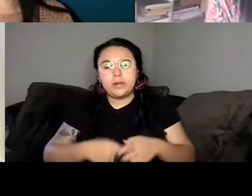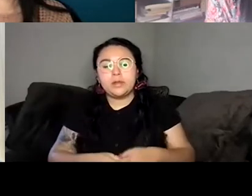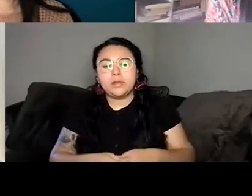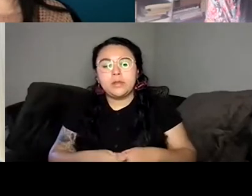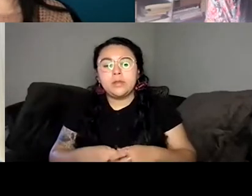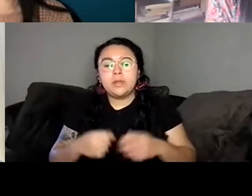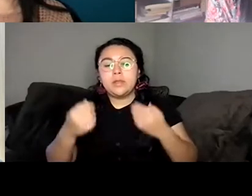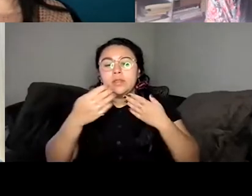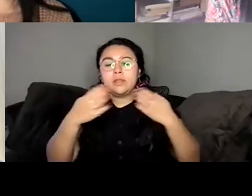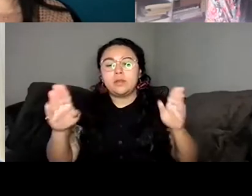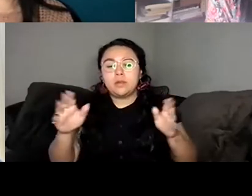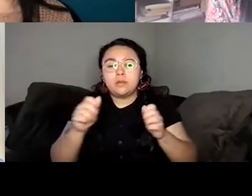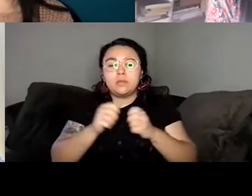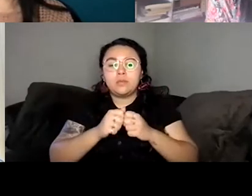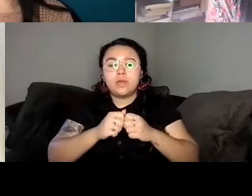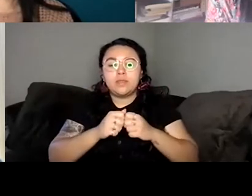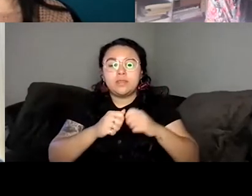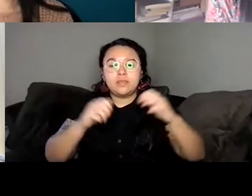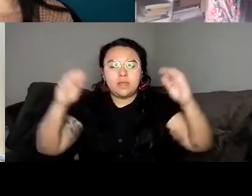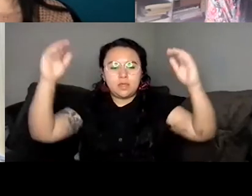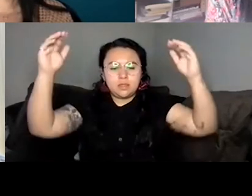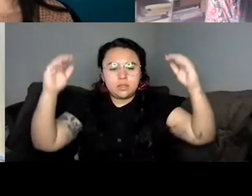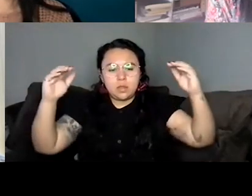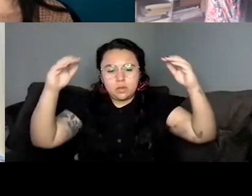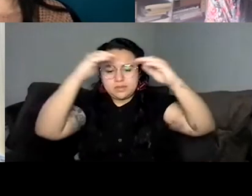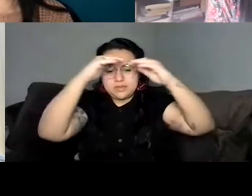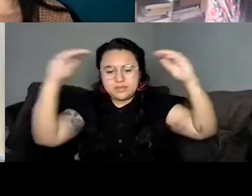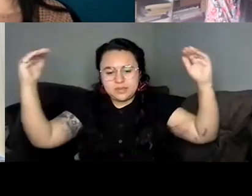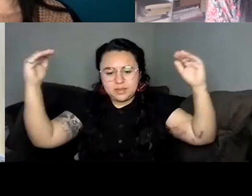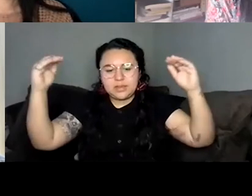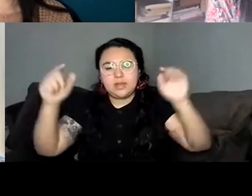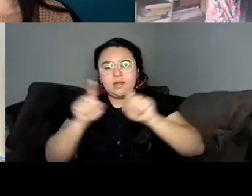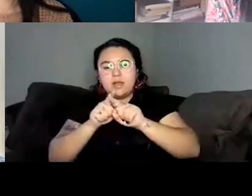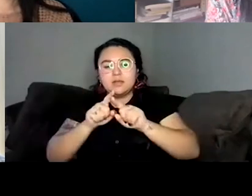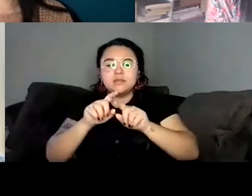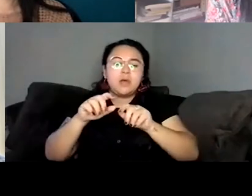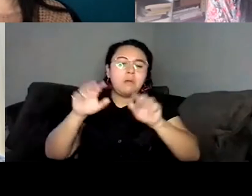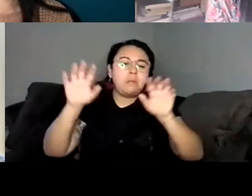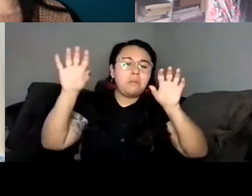in a room with a sloped ceiling, which I think is always kind of fun to know. Okay, a little